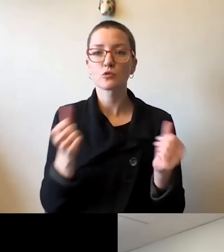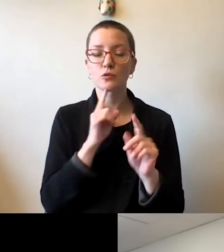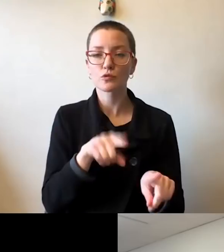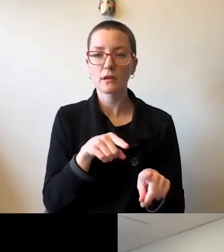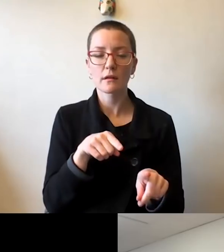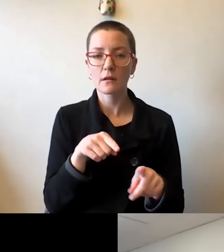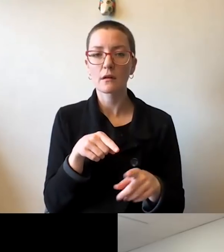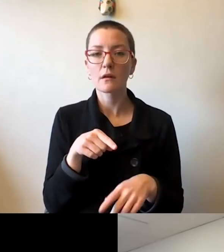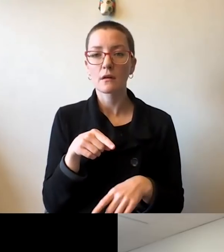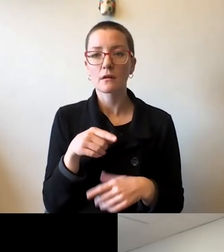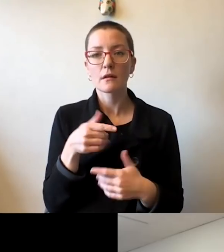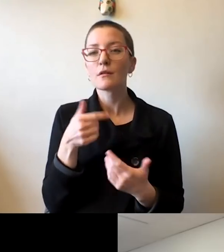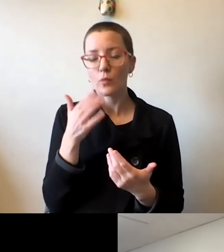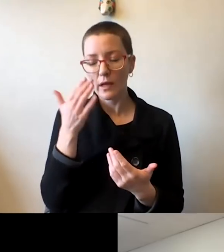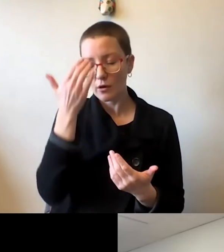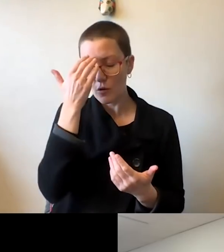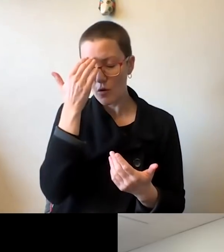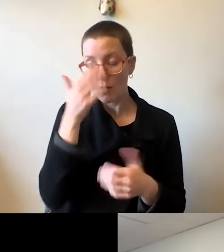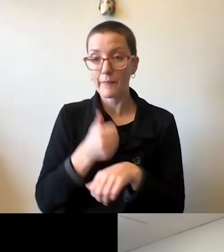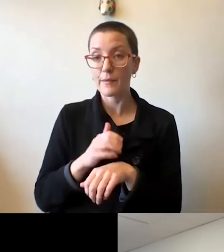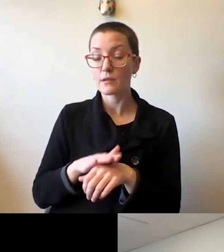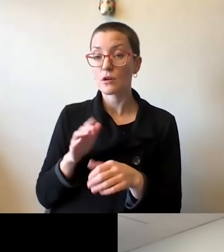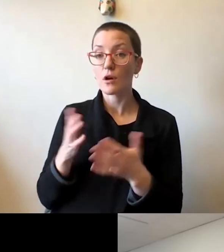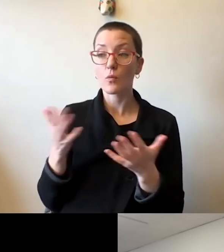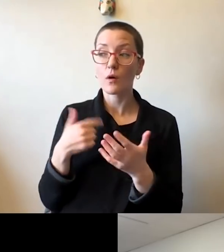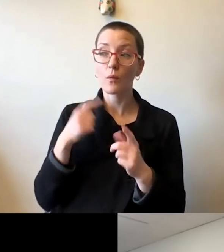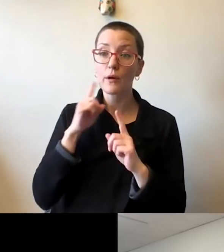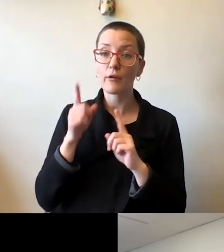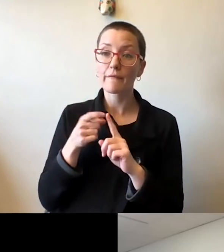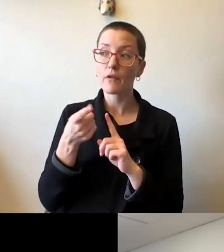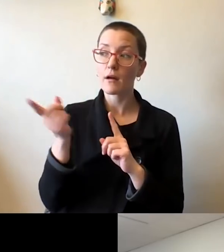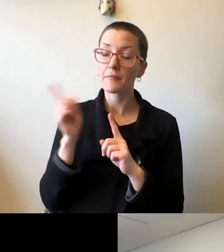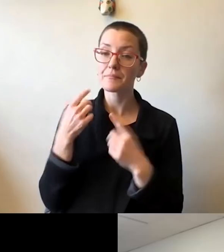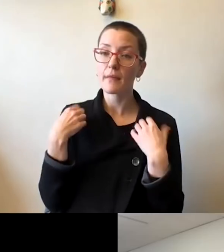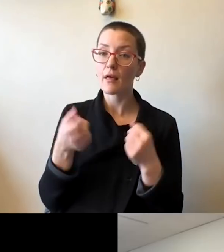We fully anticipate based on what we're hearing from health experts that it's not going